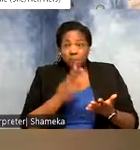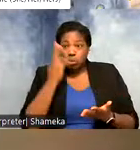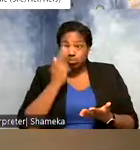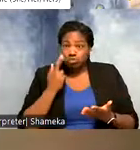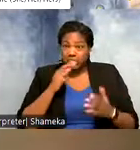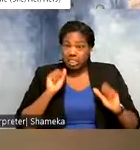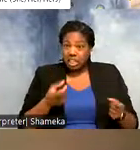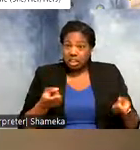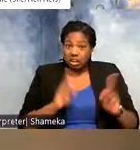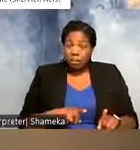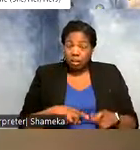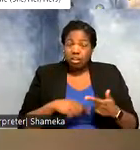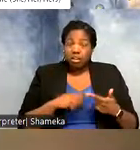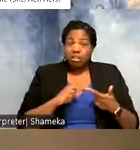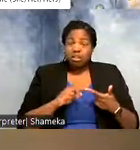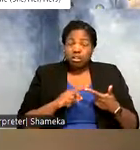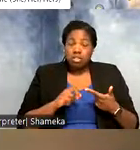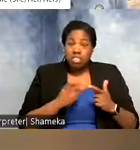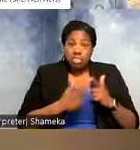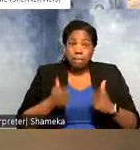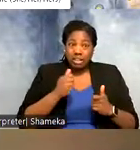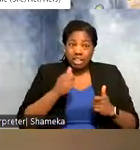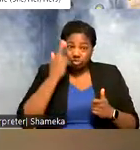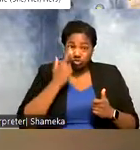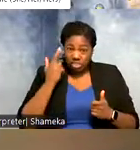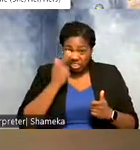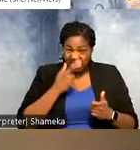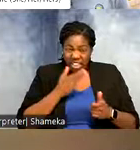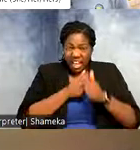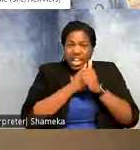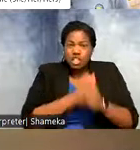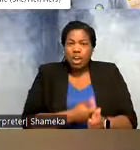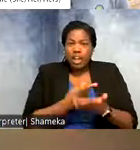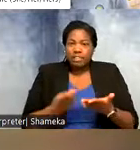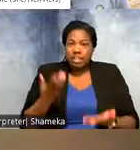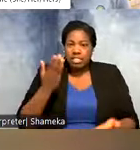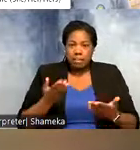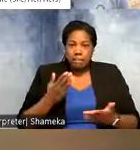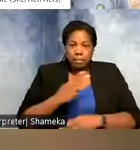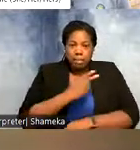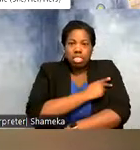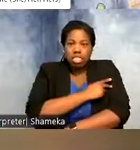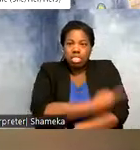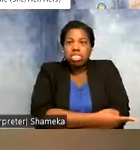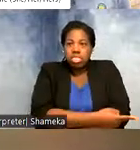so one one big reason is that a tracking device might fall off of a bird or a bird might die